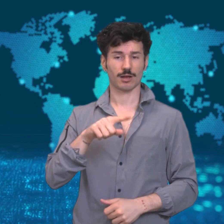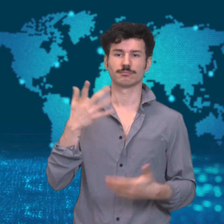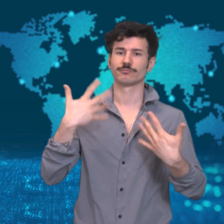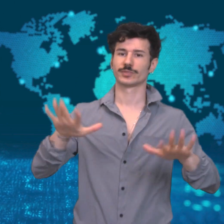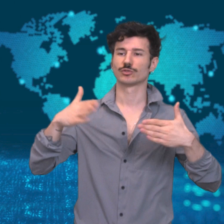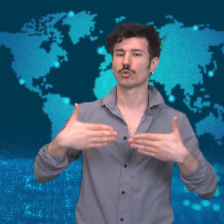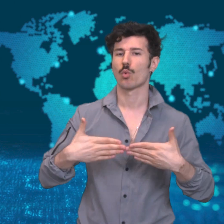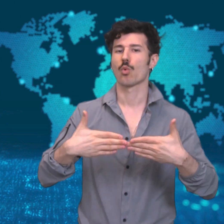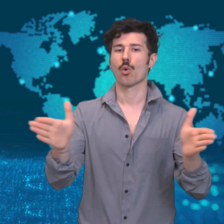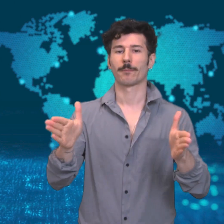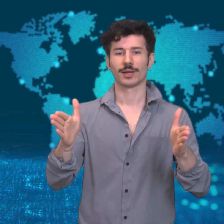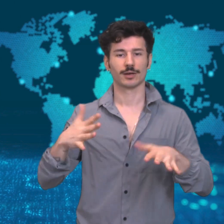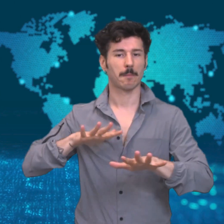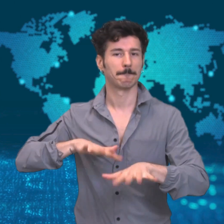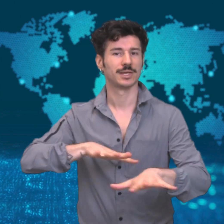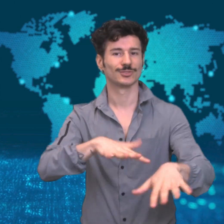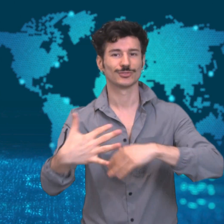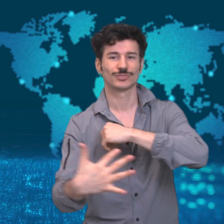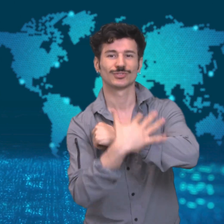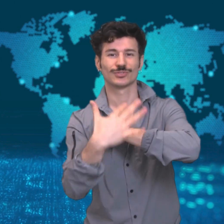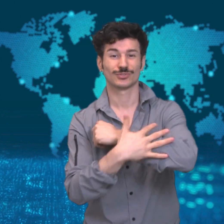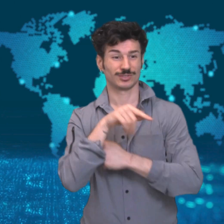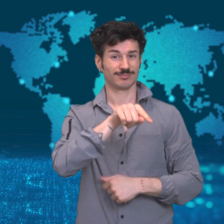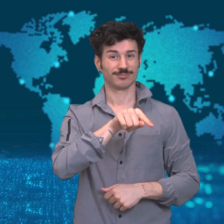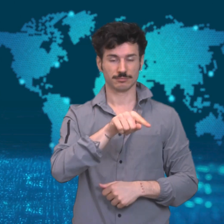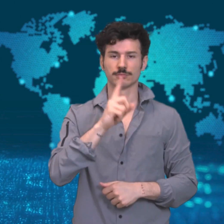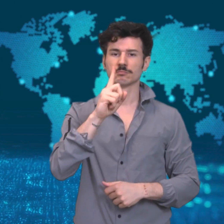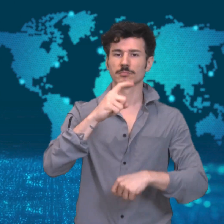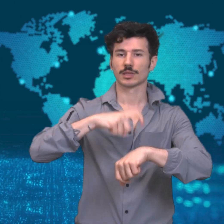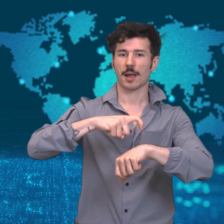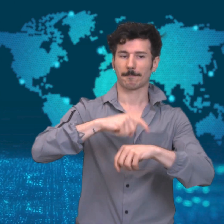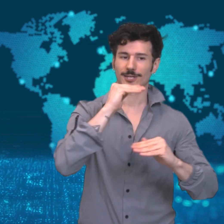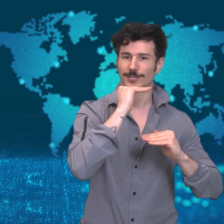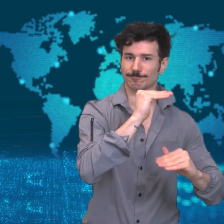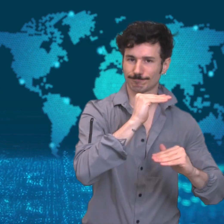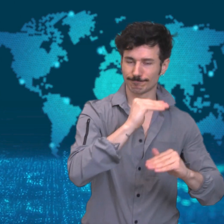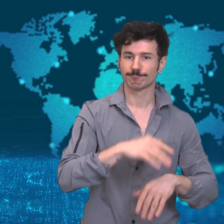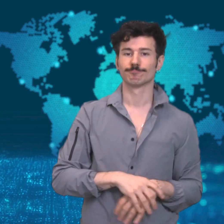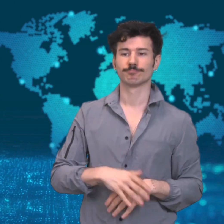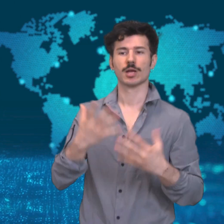The US state of Florida is already reopening beaches